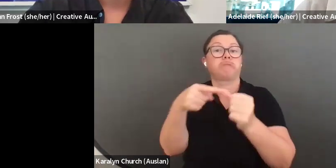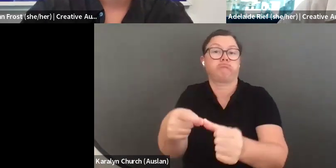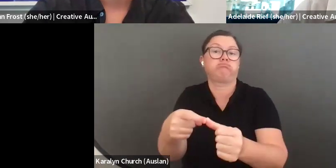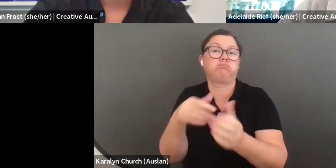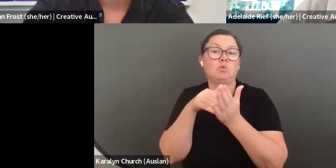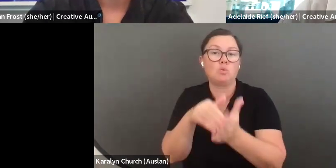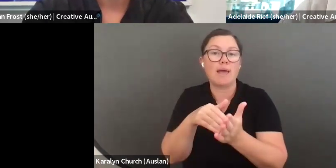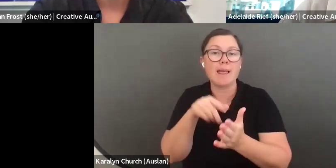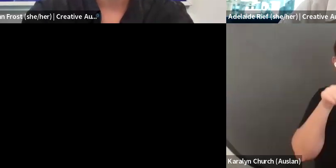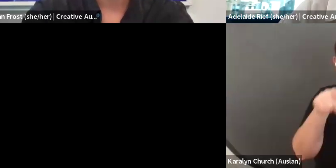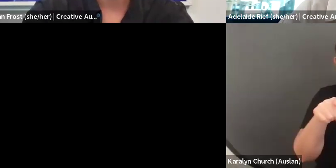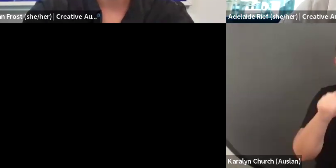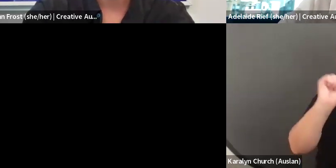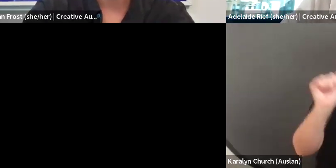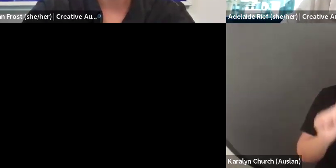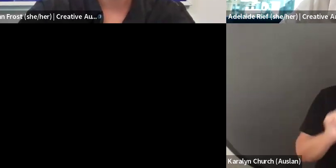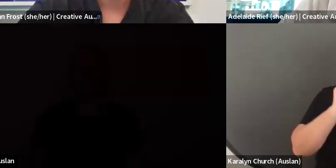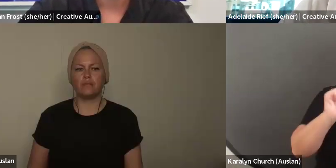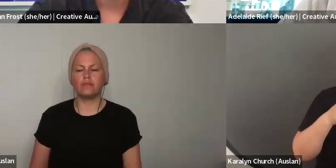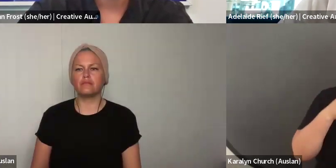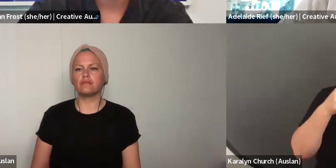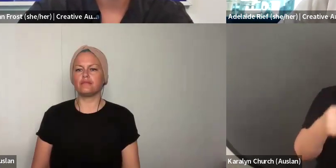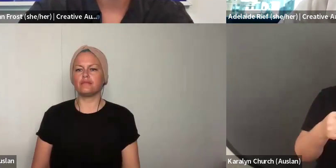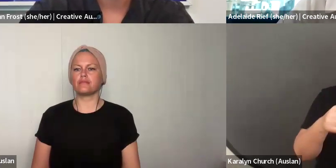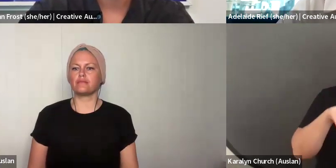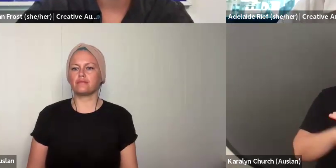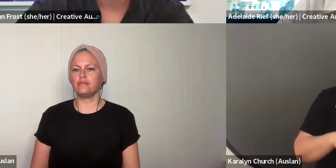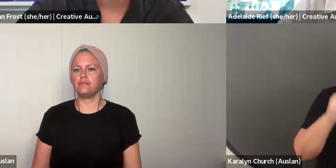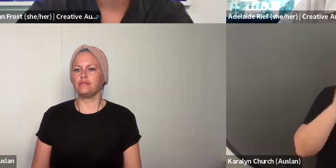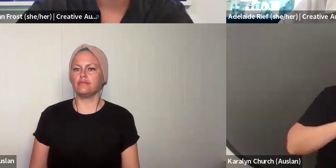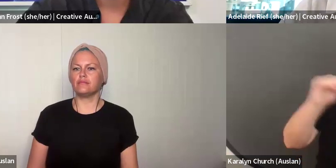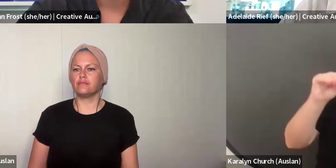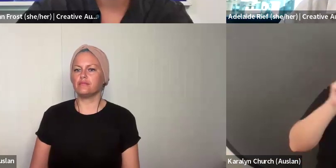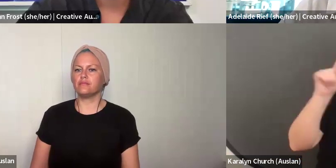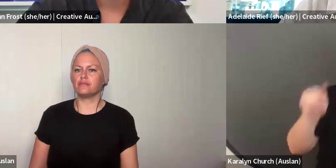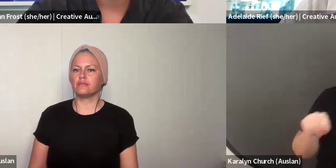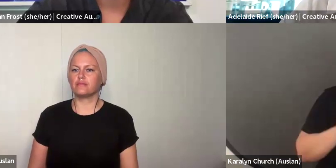us an email with some of your ideas about why you would like to choose a particular thing, or